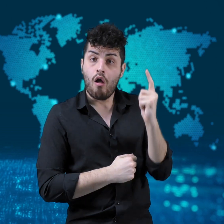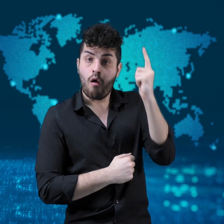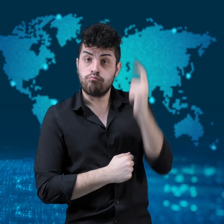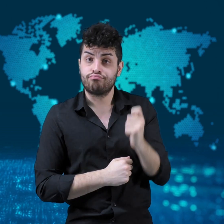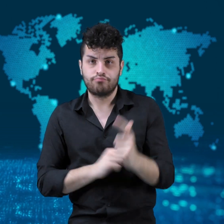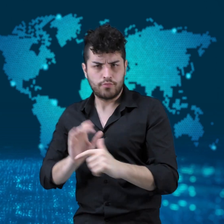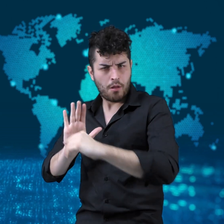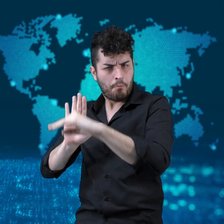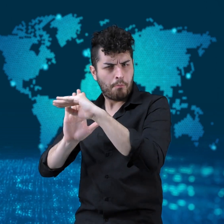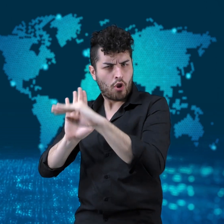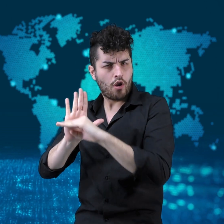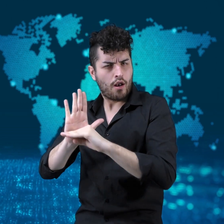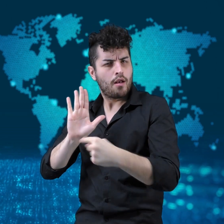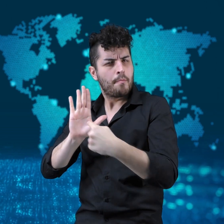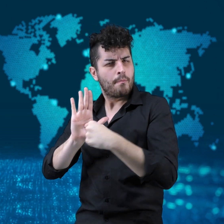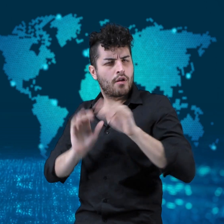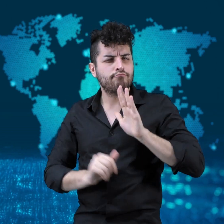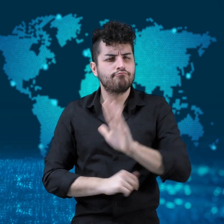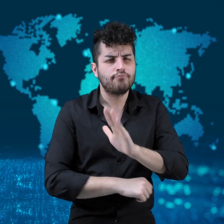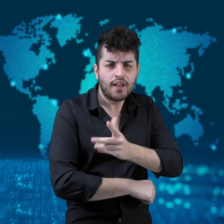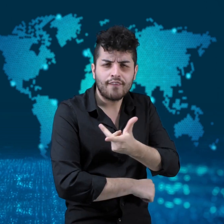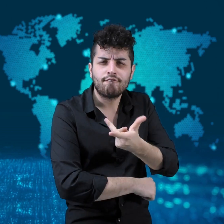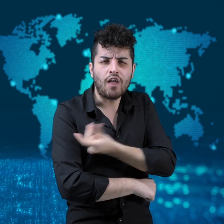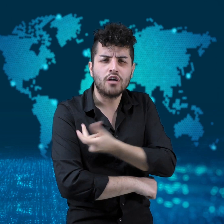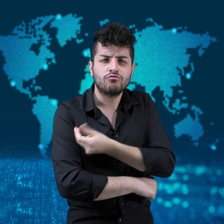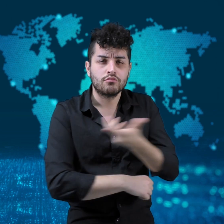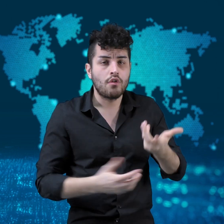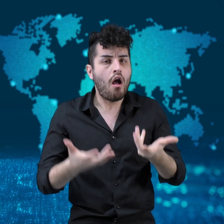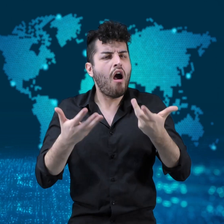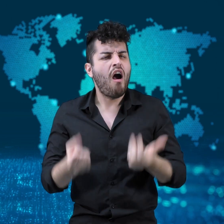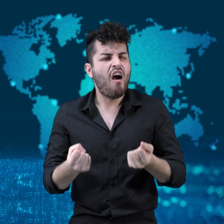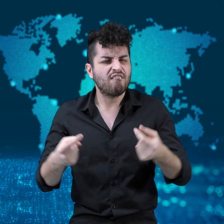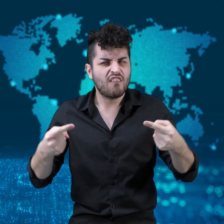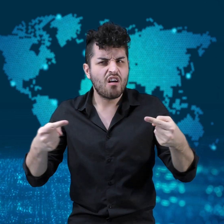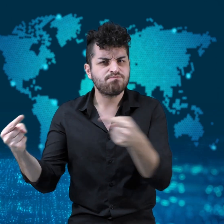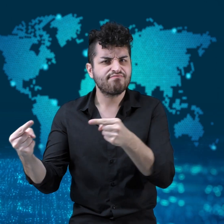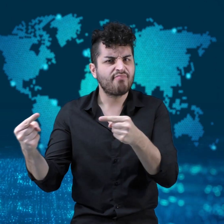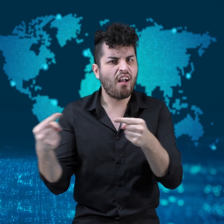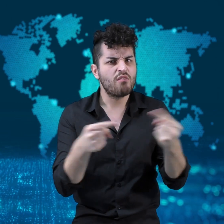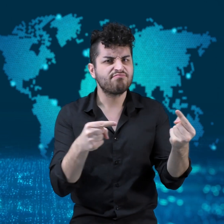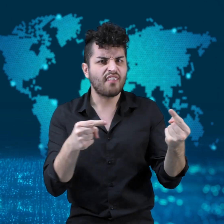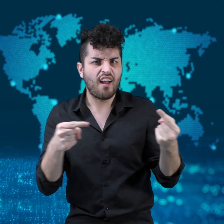the elderly and healthcare workers.